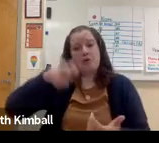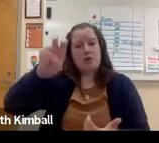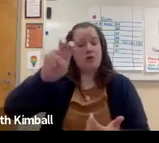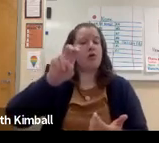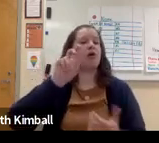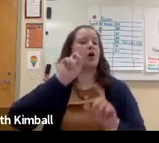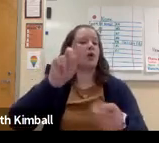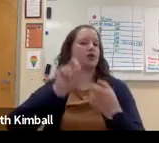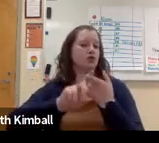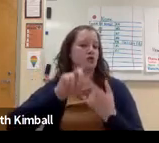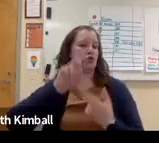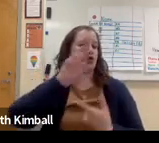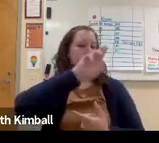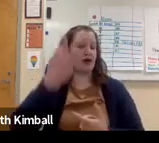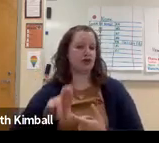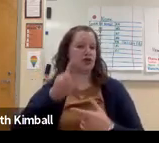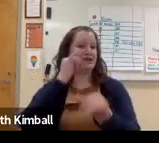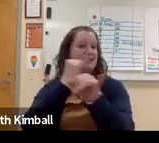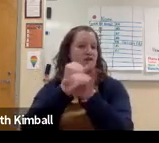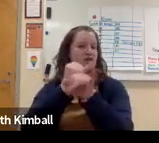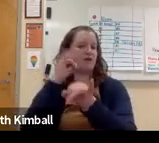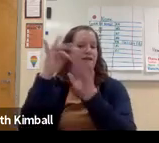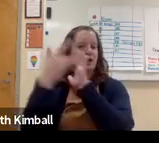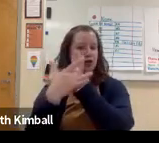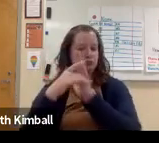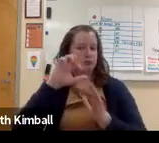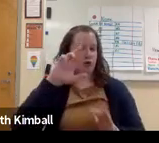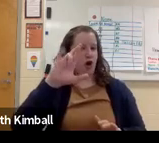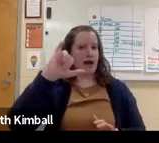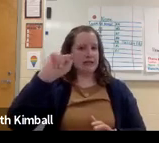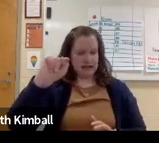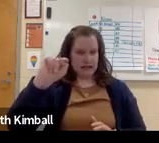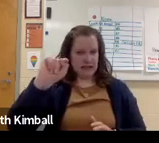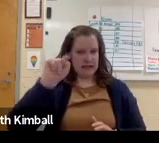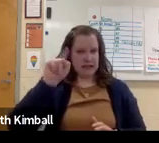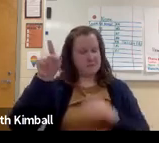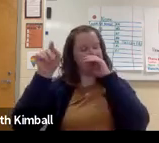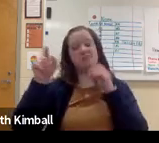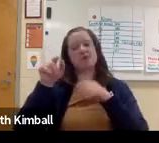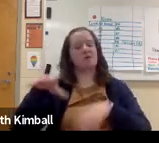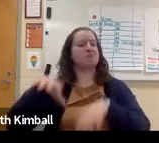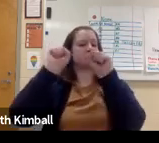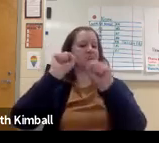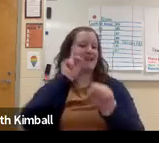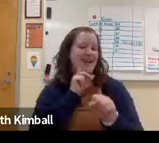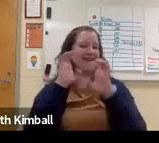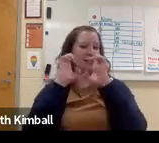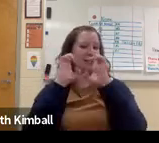Once I became deaf, I did go to Rochester Institute of Technology-- RIT.